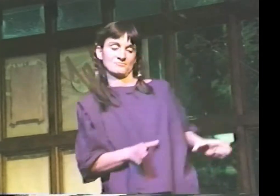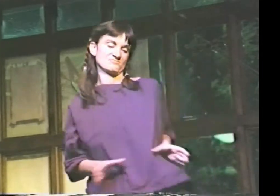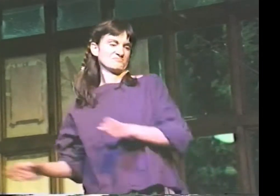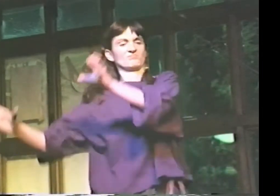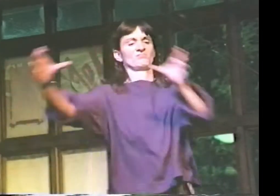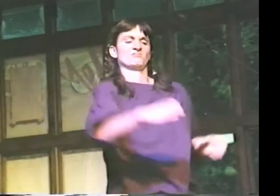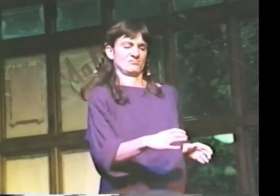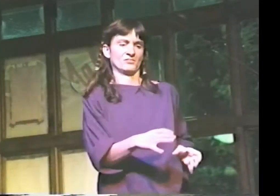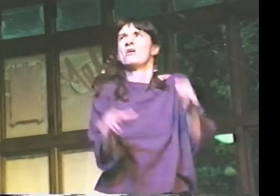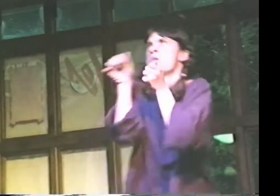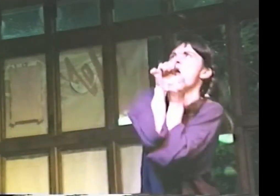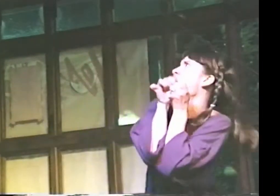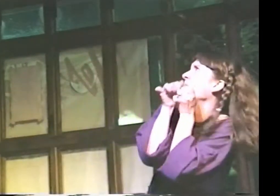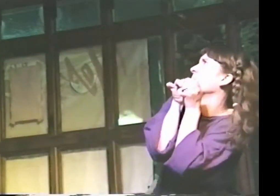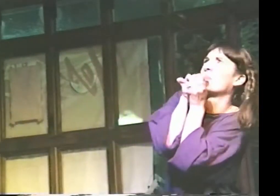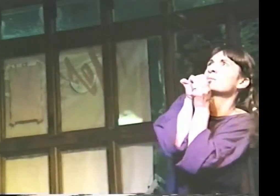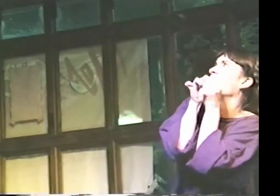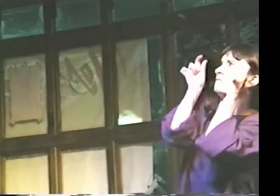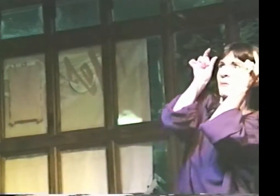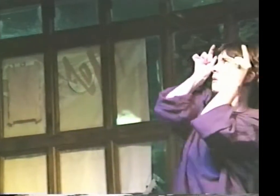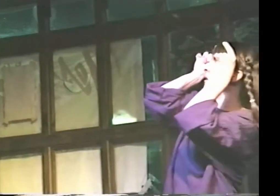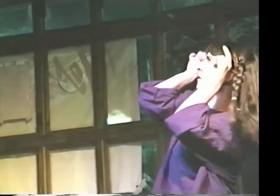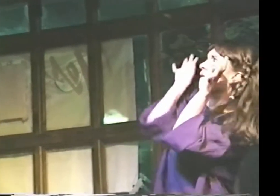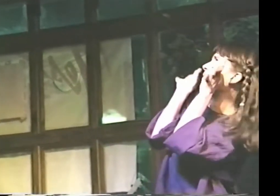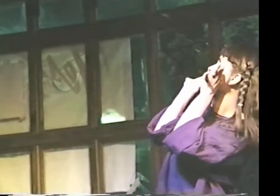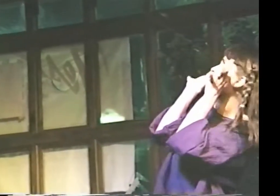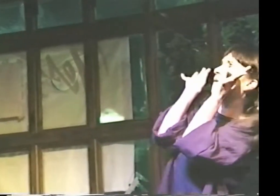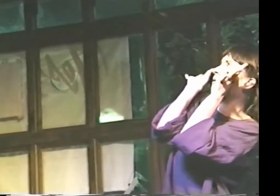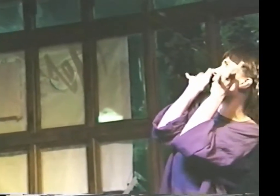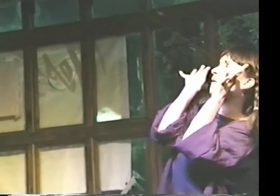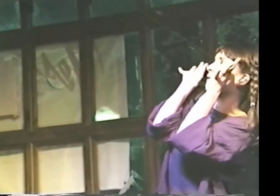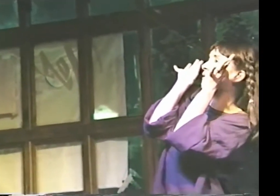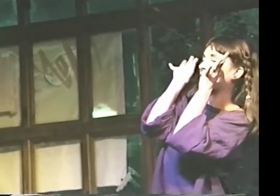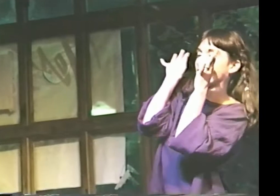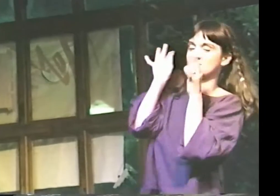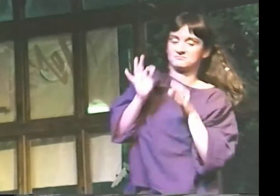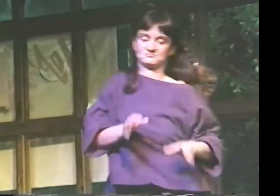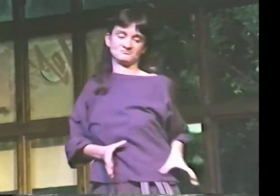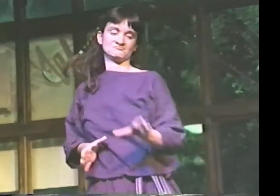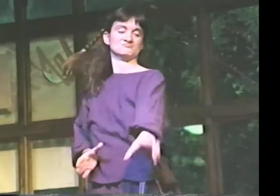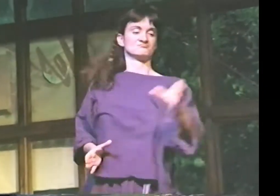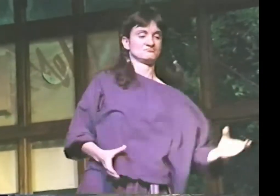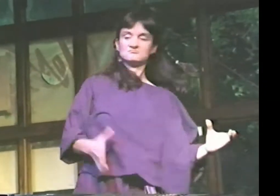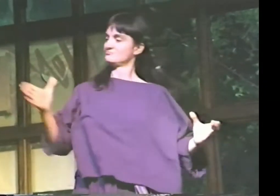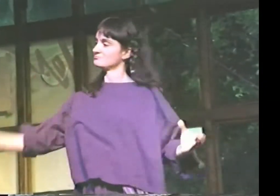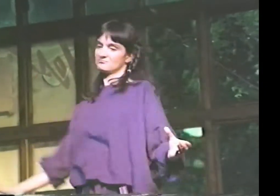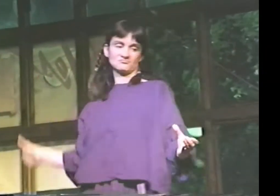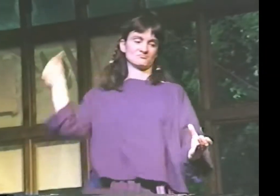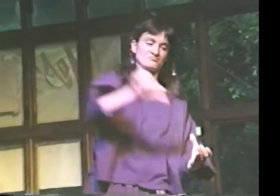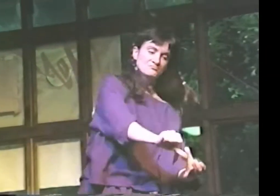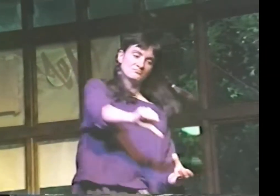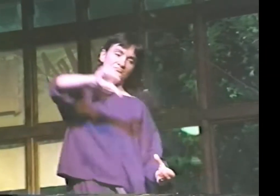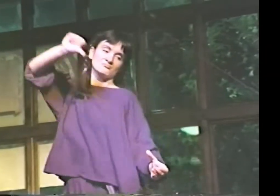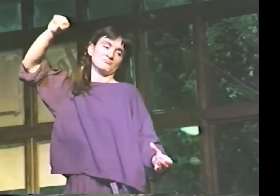TAKEN FROM ITS MOTHER AND CHAINED... [STRAINED VOICE] C-A-L-F. INSIDE A TINY WOODEN CRATE. C-A-L--